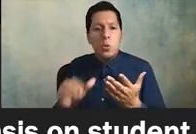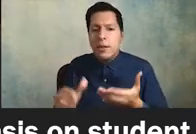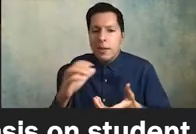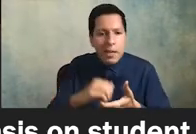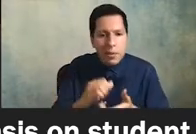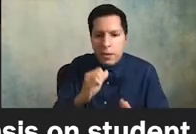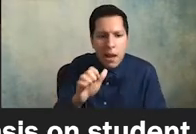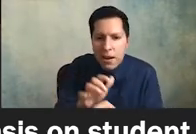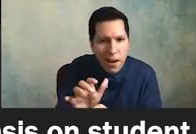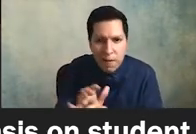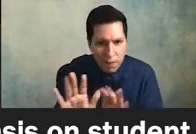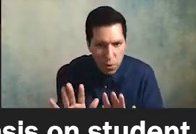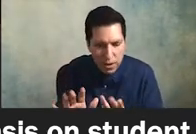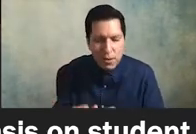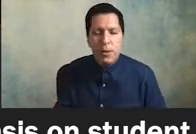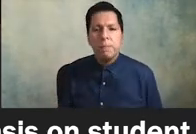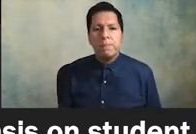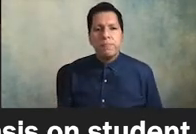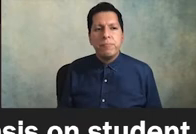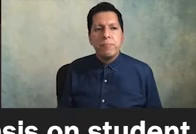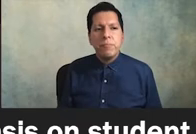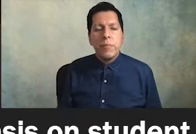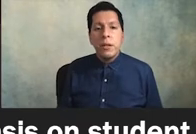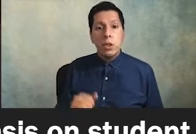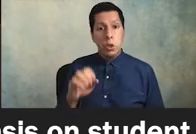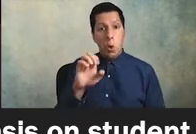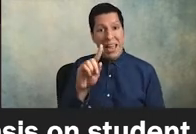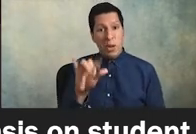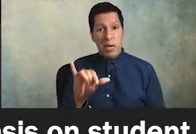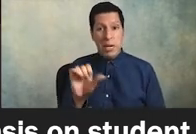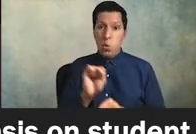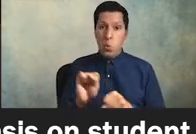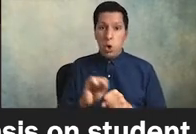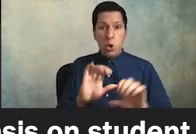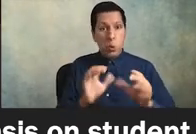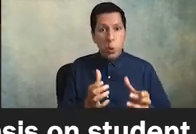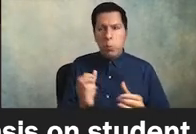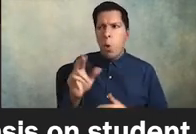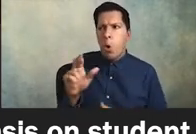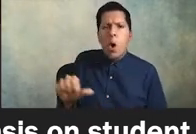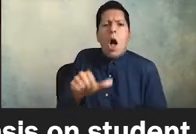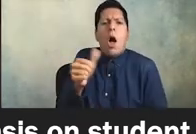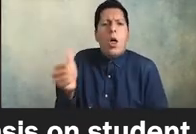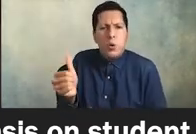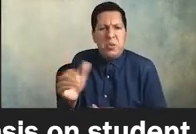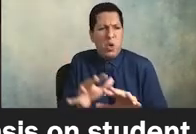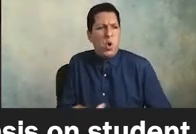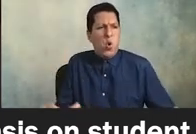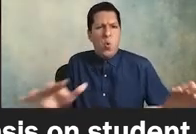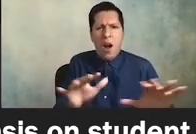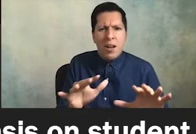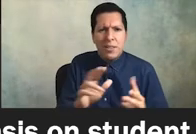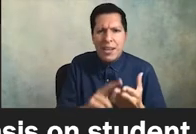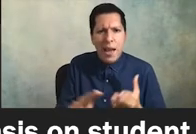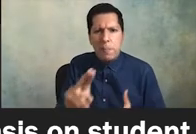right so you know the equity work group or you know others across the campus are so fascinated